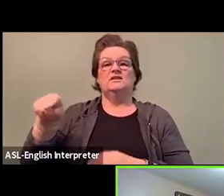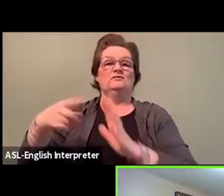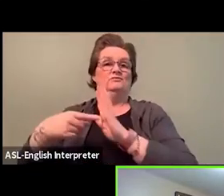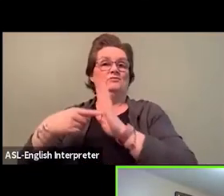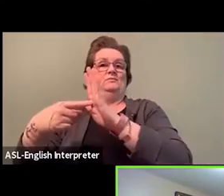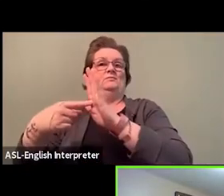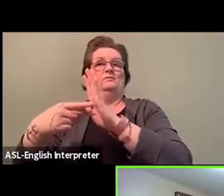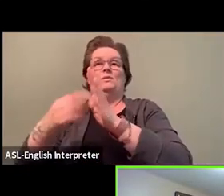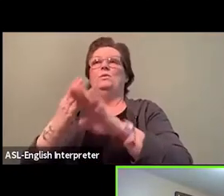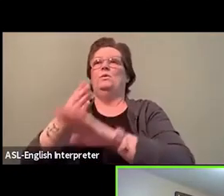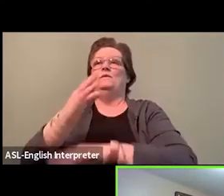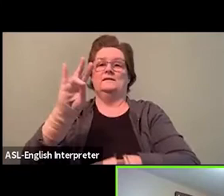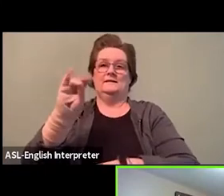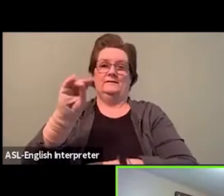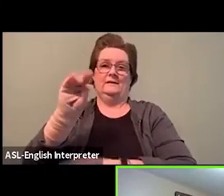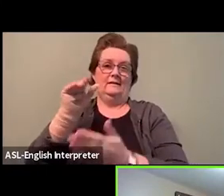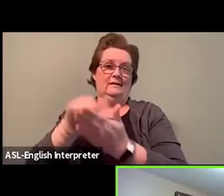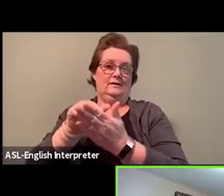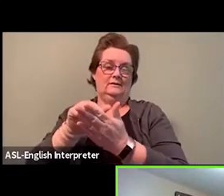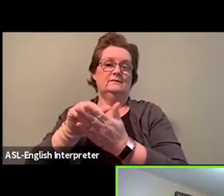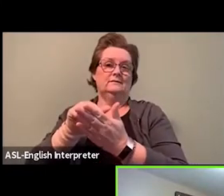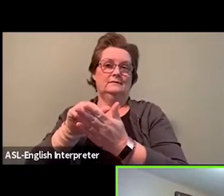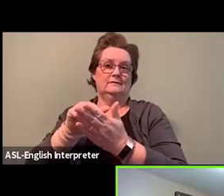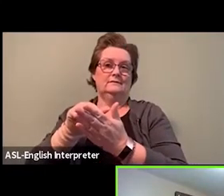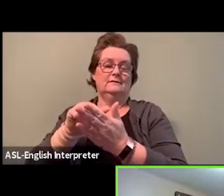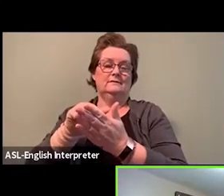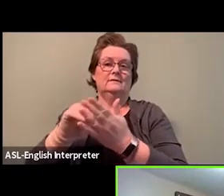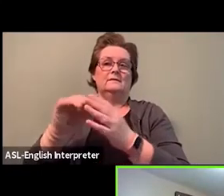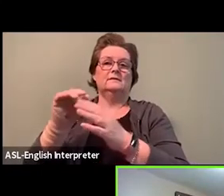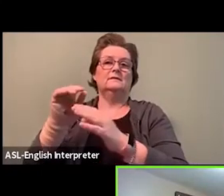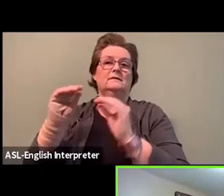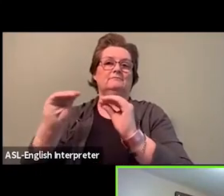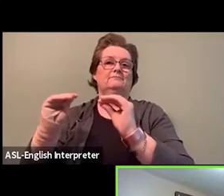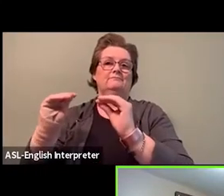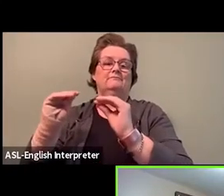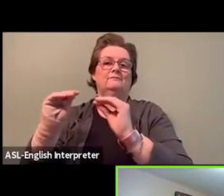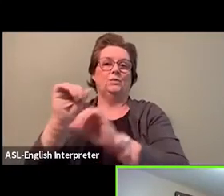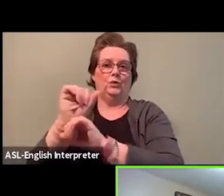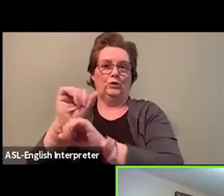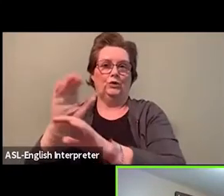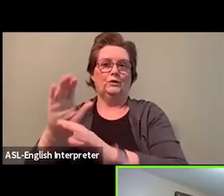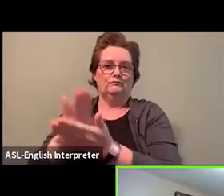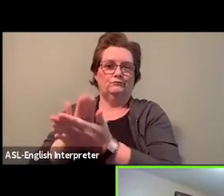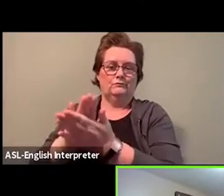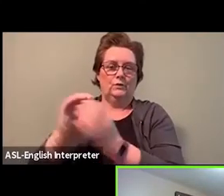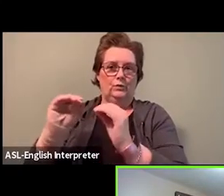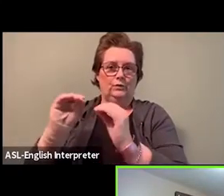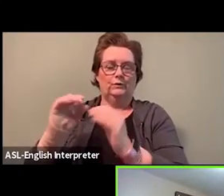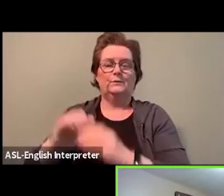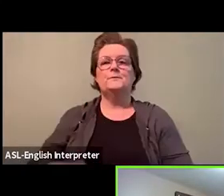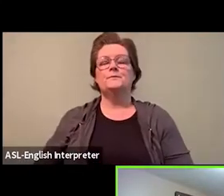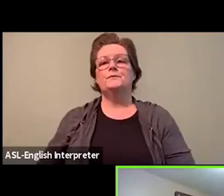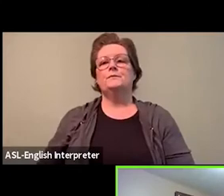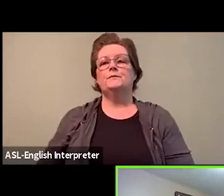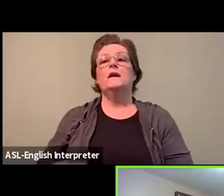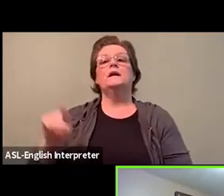and President of the Coalition of Black Trade Unionists of Canada, Veriline?